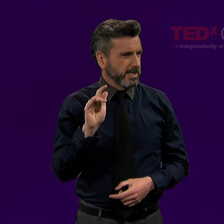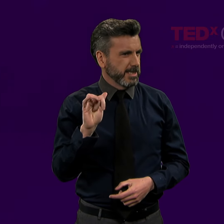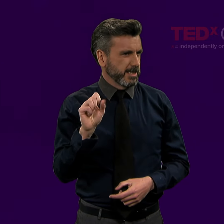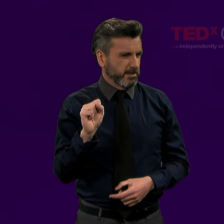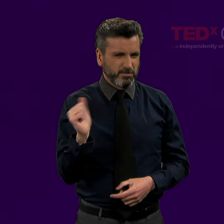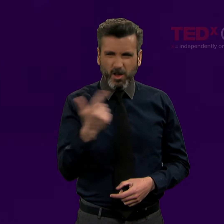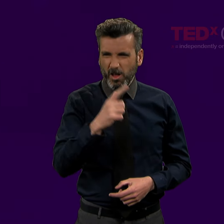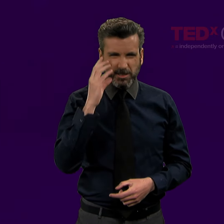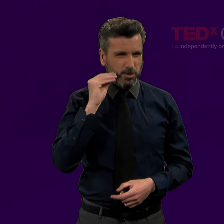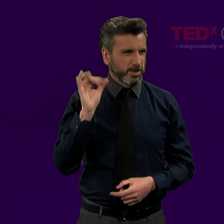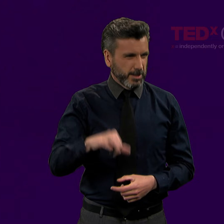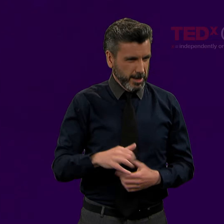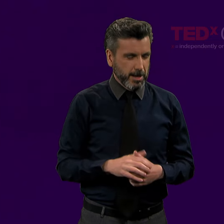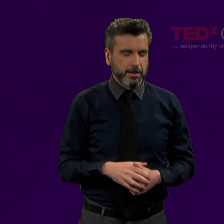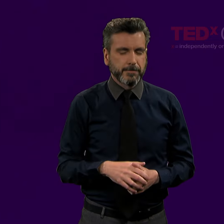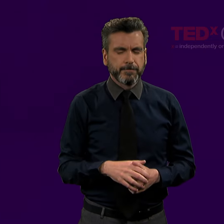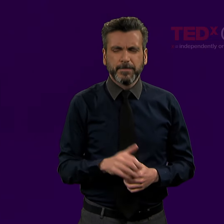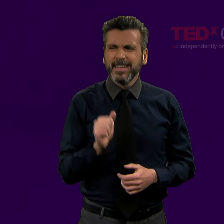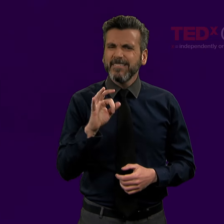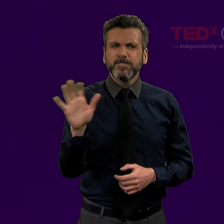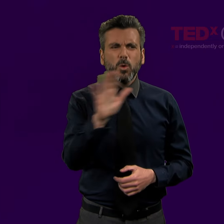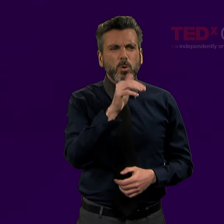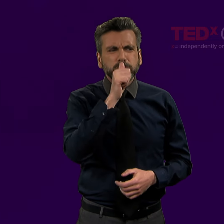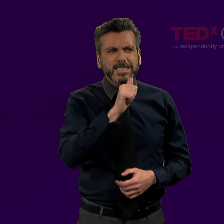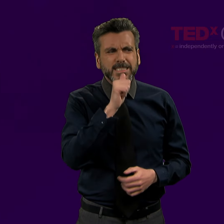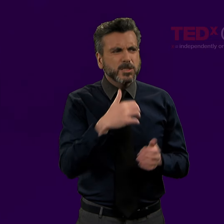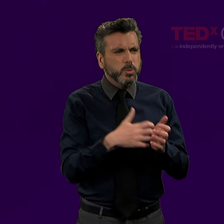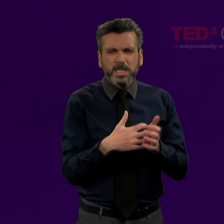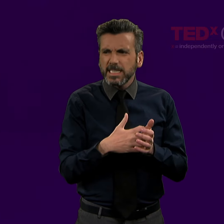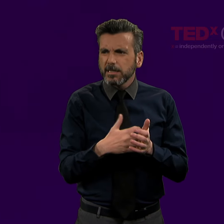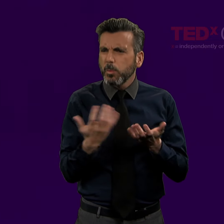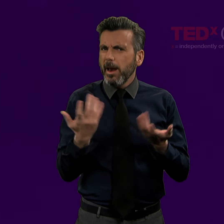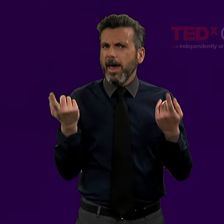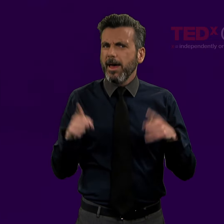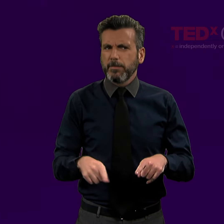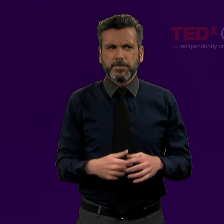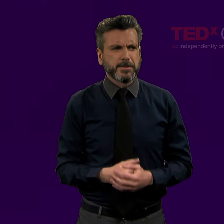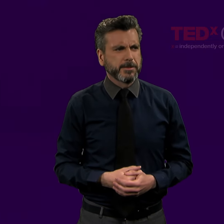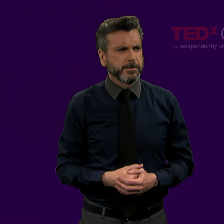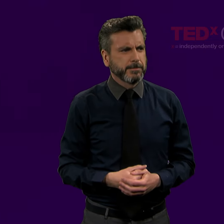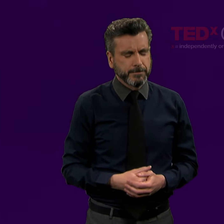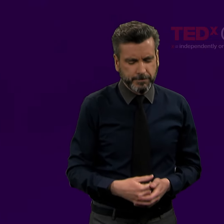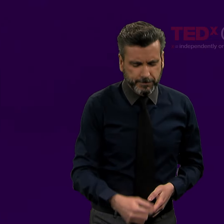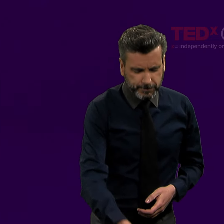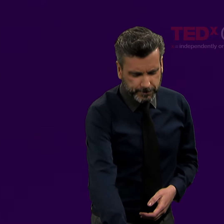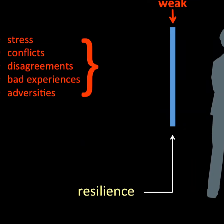If you don't have much resilience, you have a weak resilience, then let's see what happens.